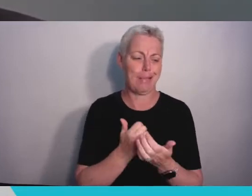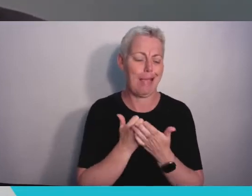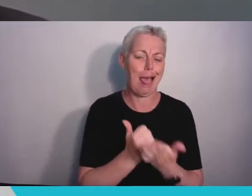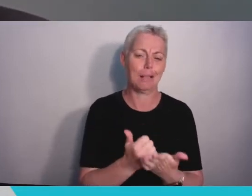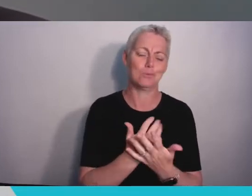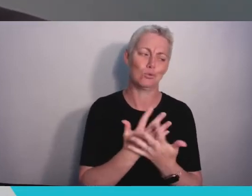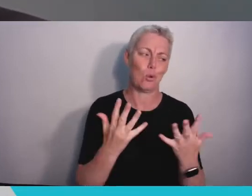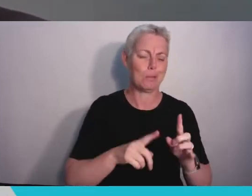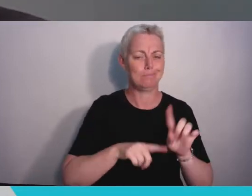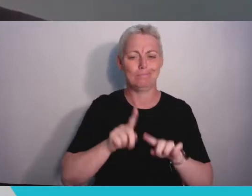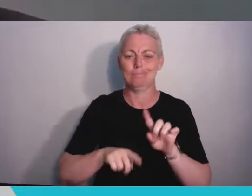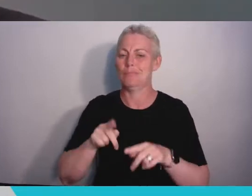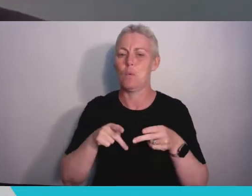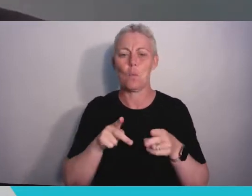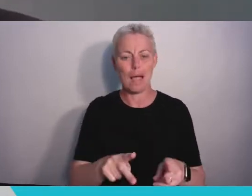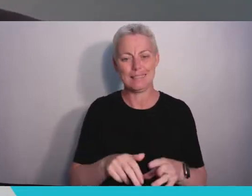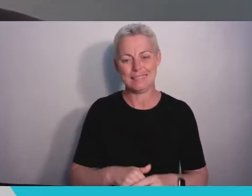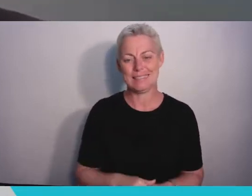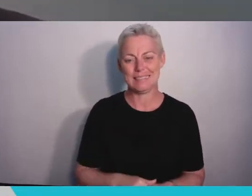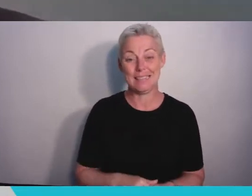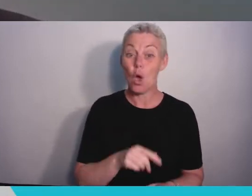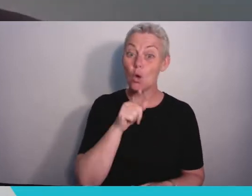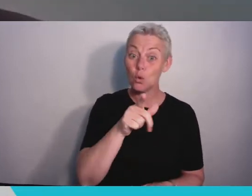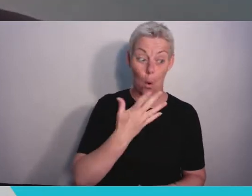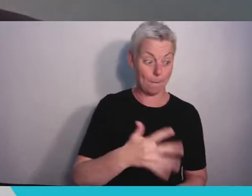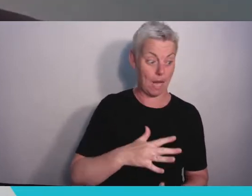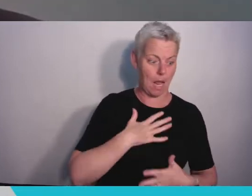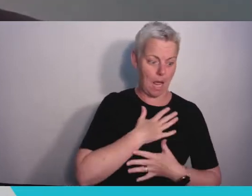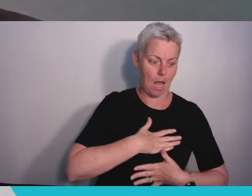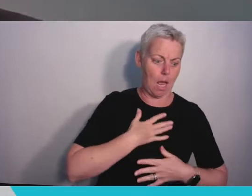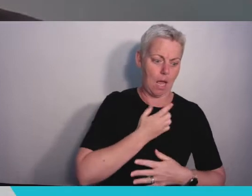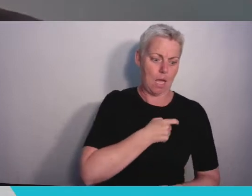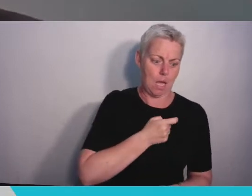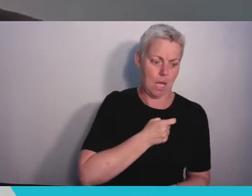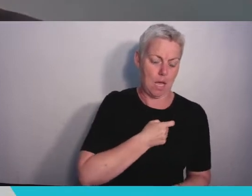lived your anxieties as well as sharing your dreams and who now deserve to celebrate your